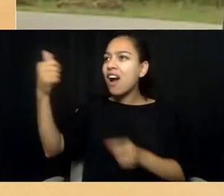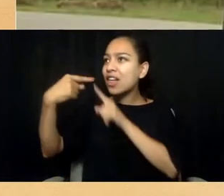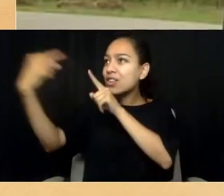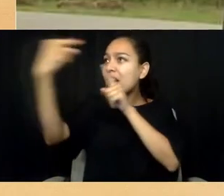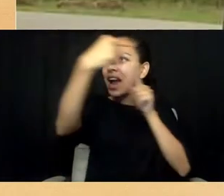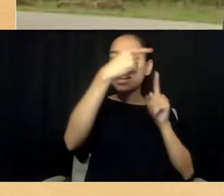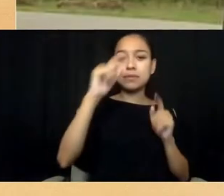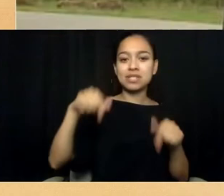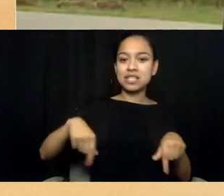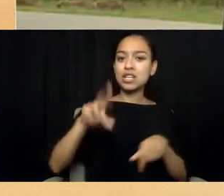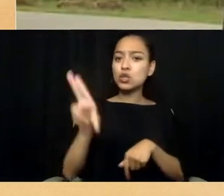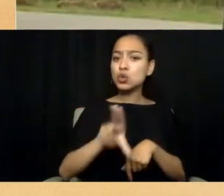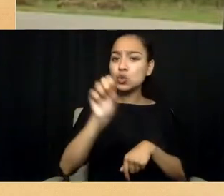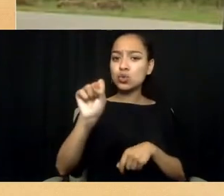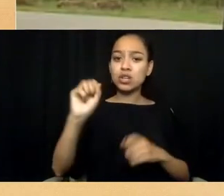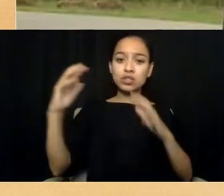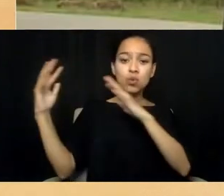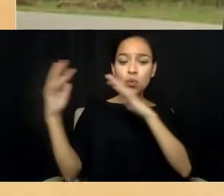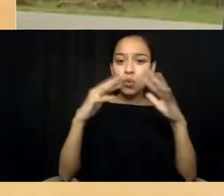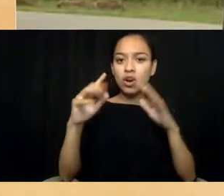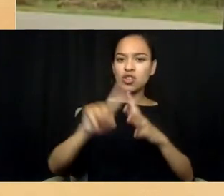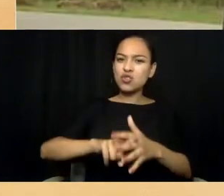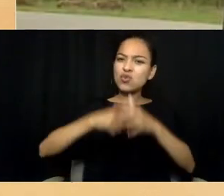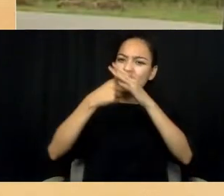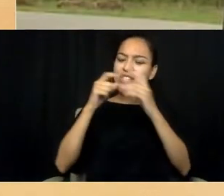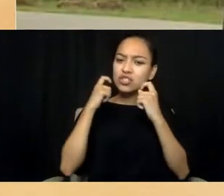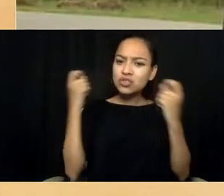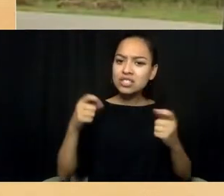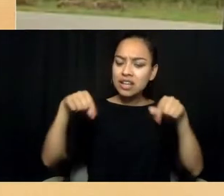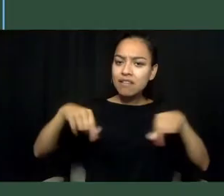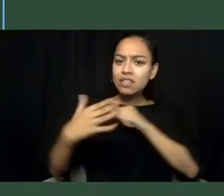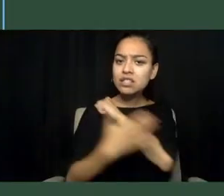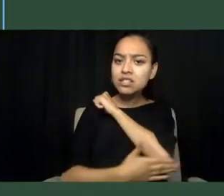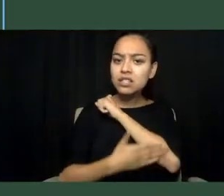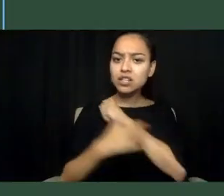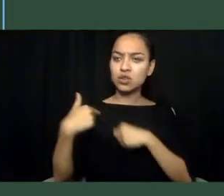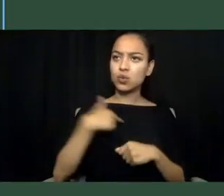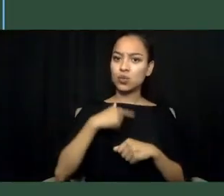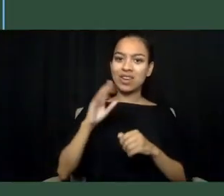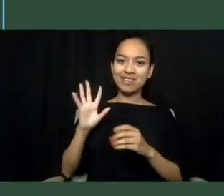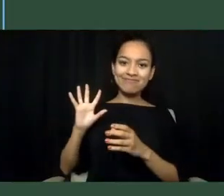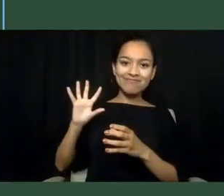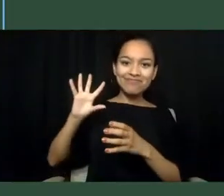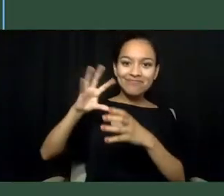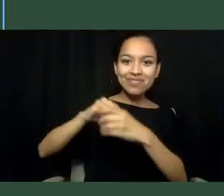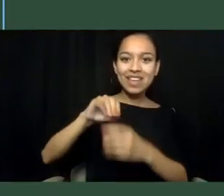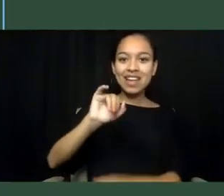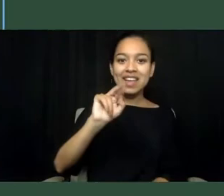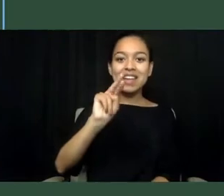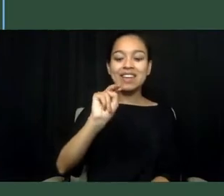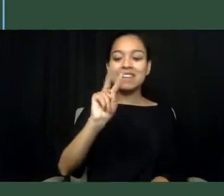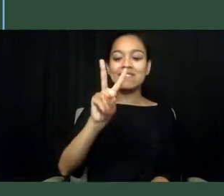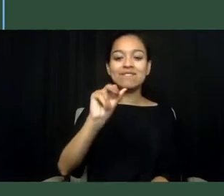The original sin of this country is that we invaders shot and murdered our way across the land,